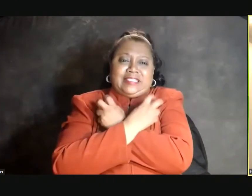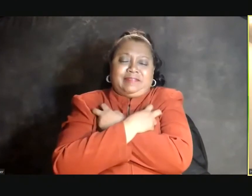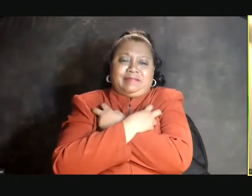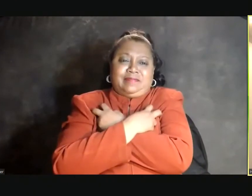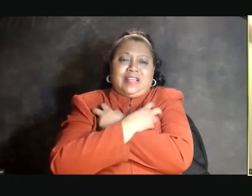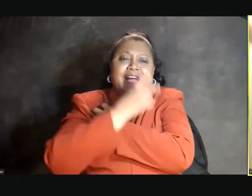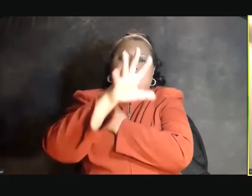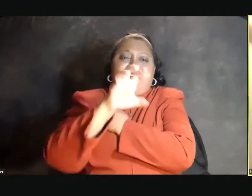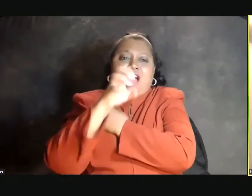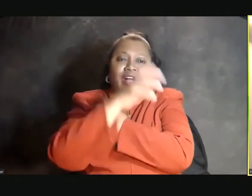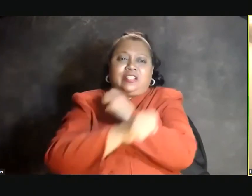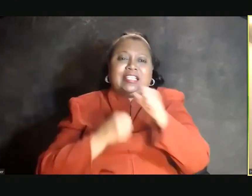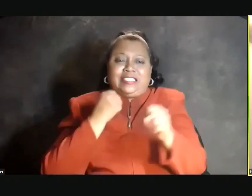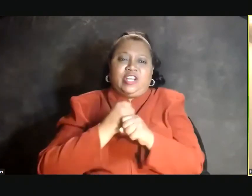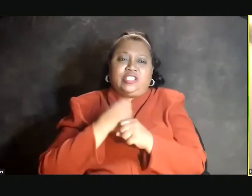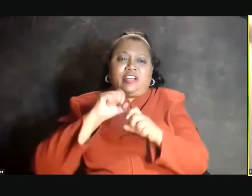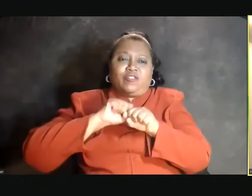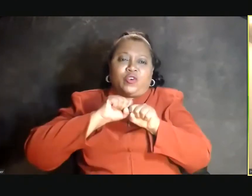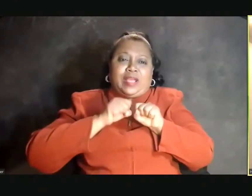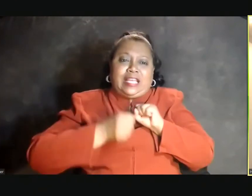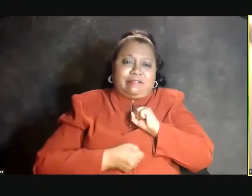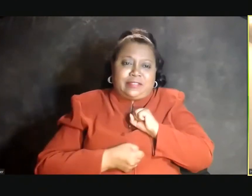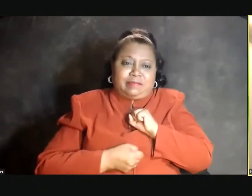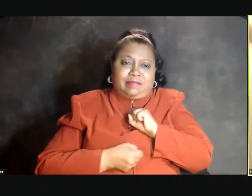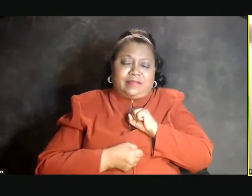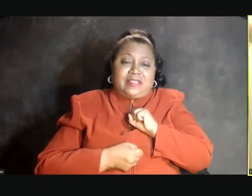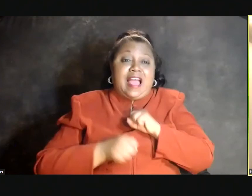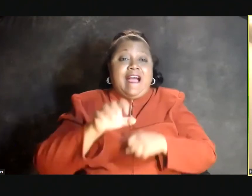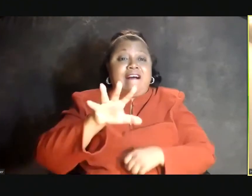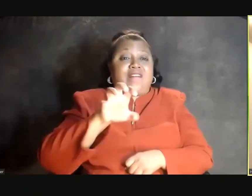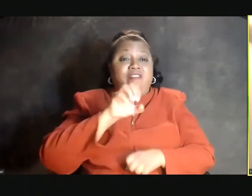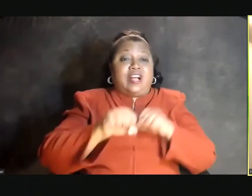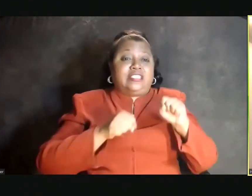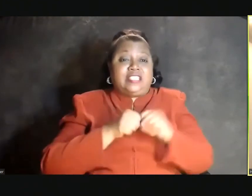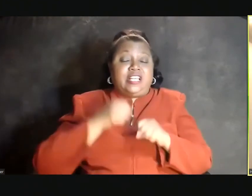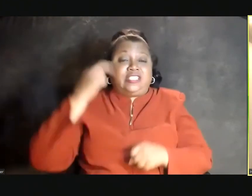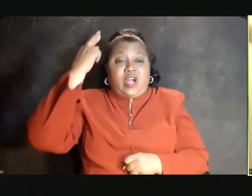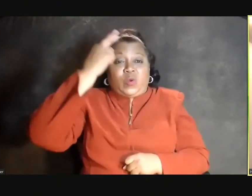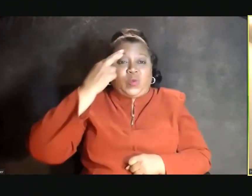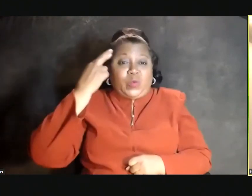(SINGING) 500 years of grief. (SINGING) I can't cry no more. (SINGING) 500 years of reasons-- (SINGING) I can't cry no more.